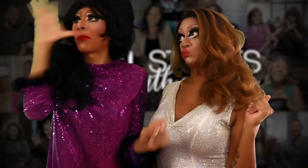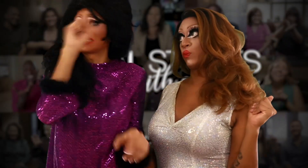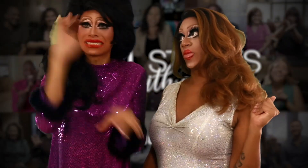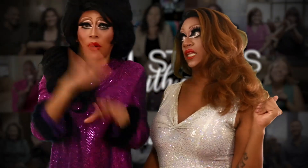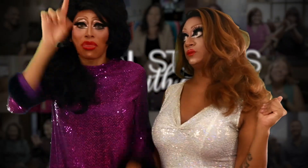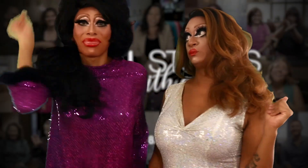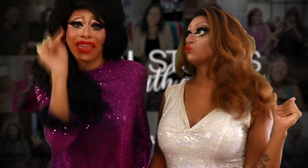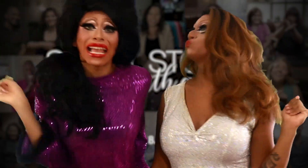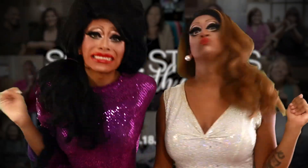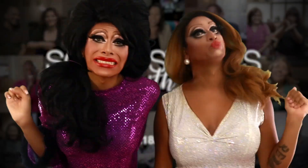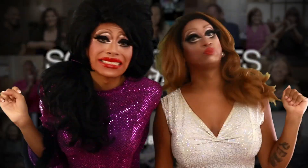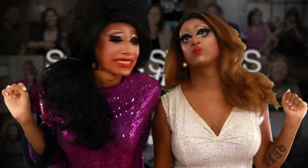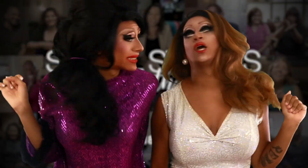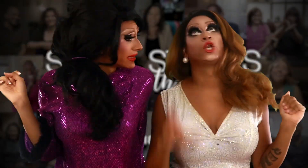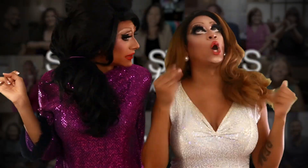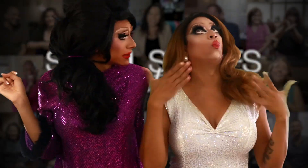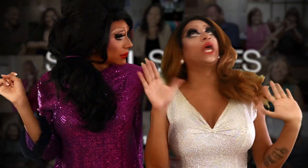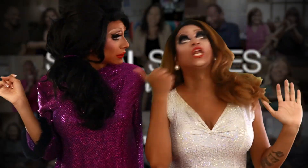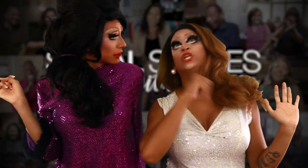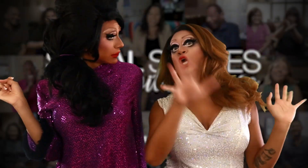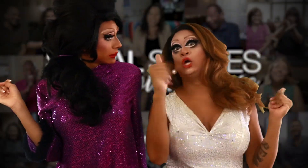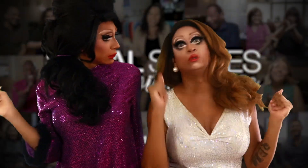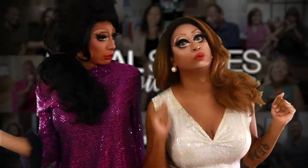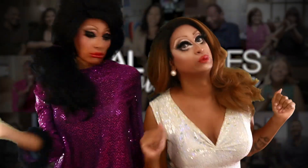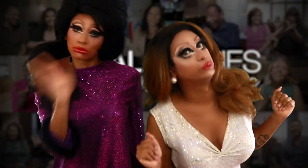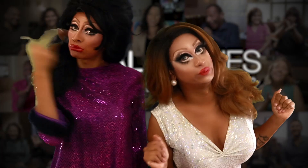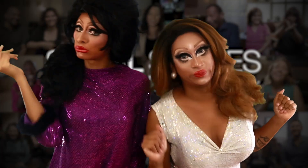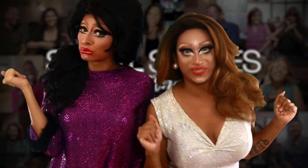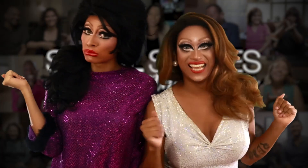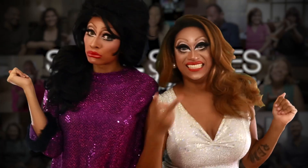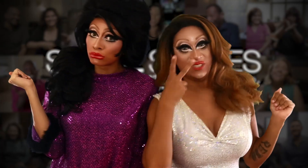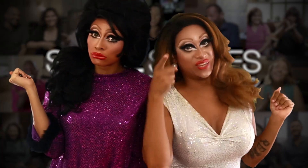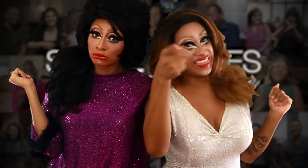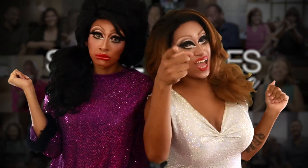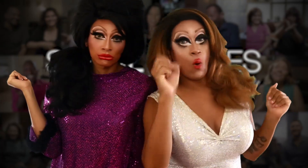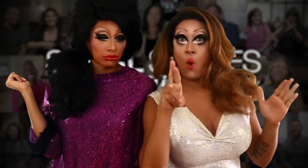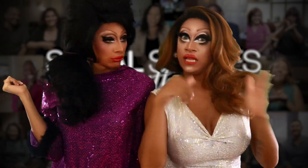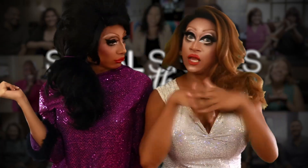You see! You cannot miss this out! No way, baby. See you online or in person this Saturday, August